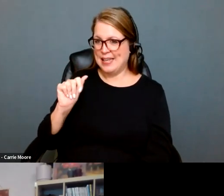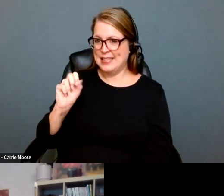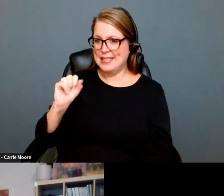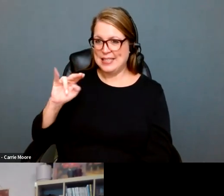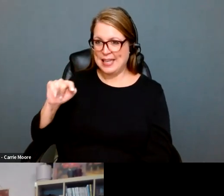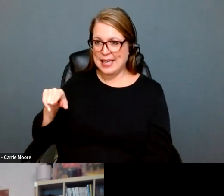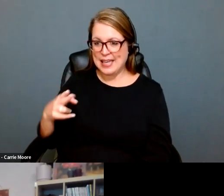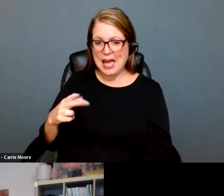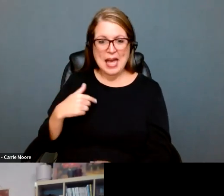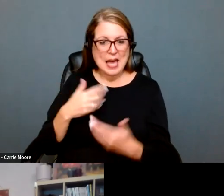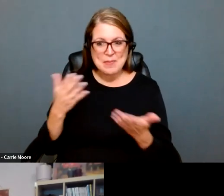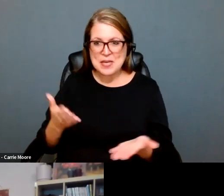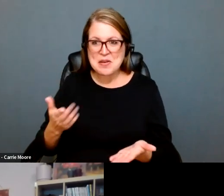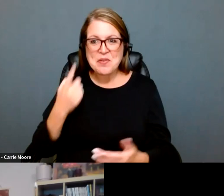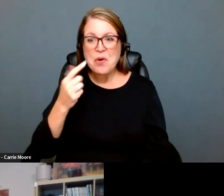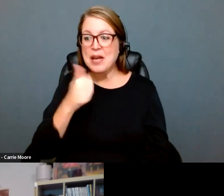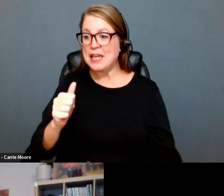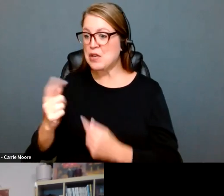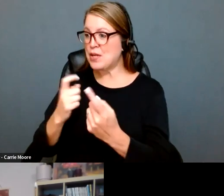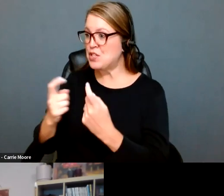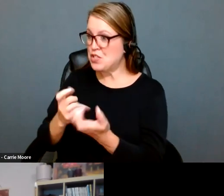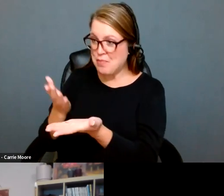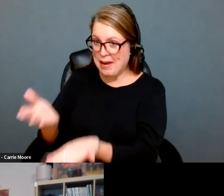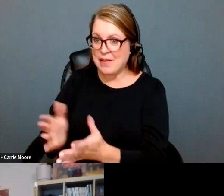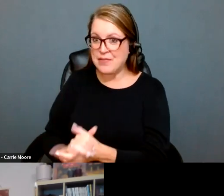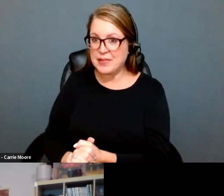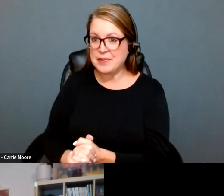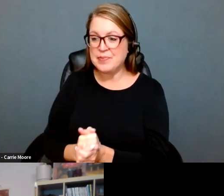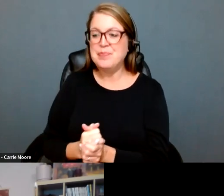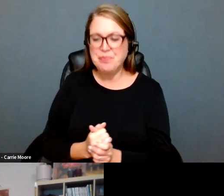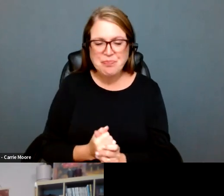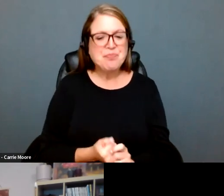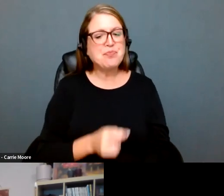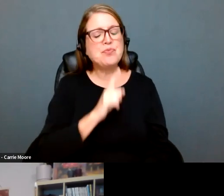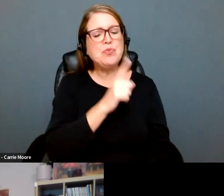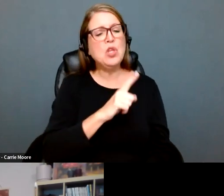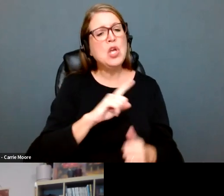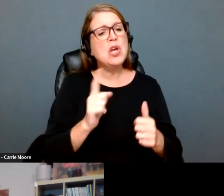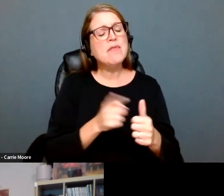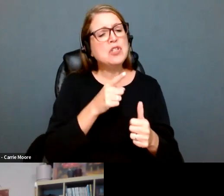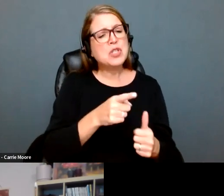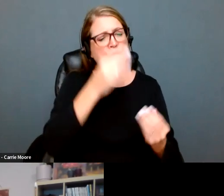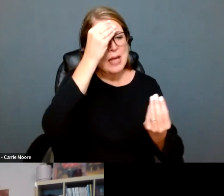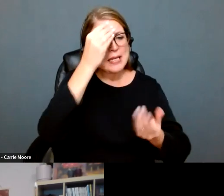I'm here to answer sandy's questions. >> SANDY: Thank you so